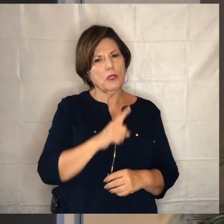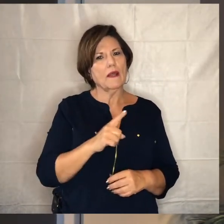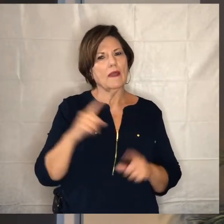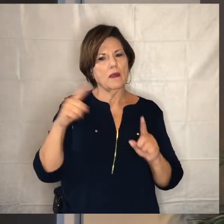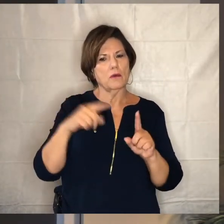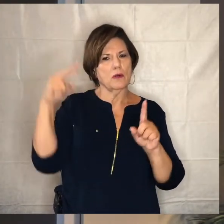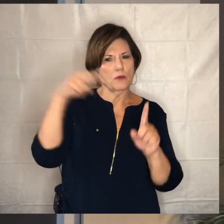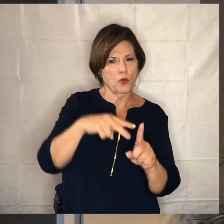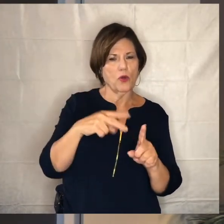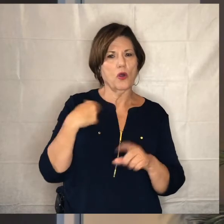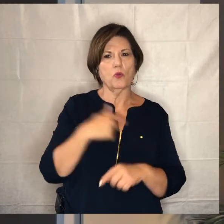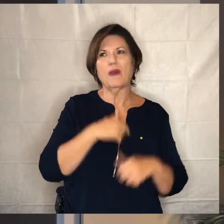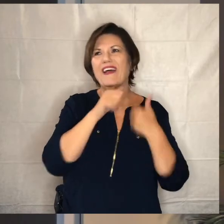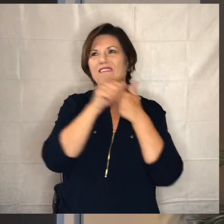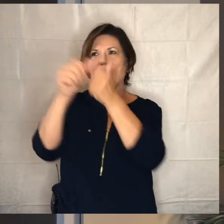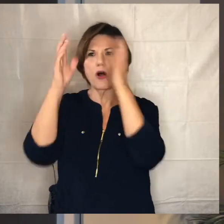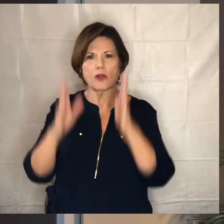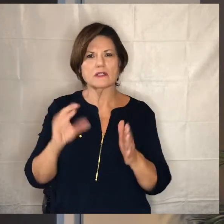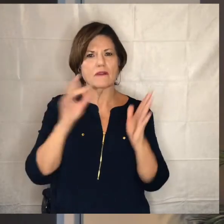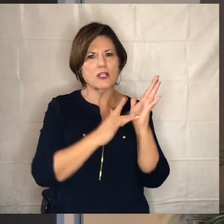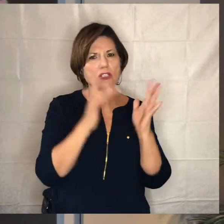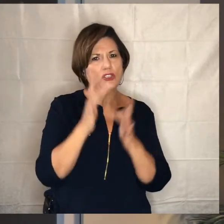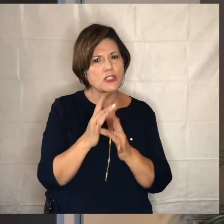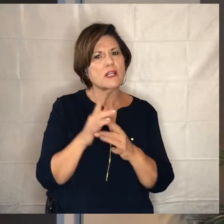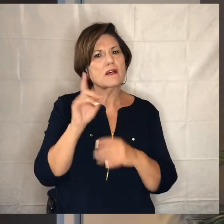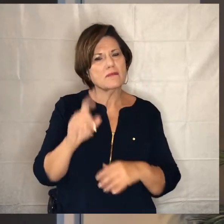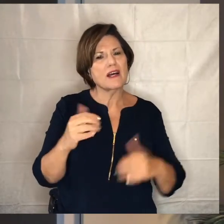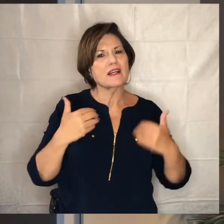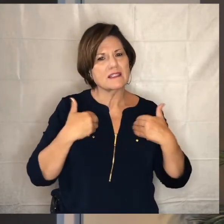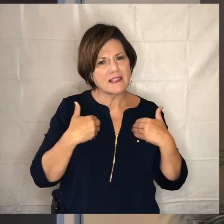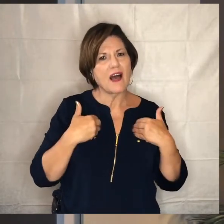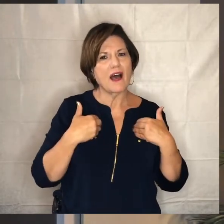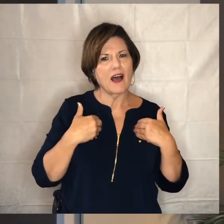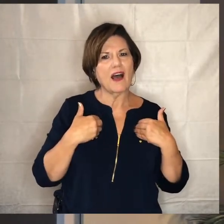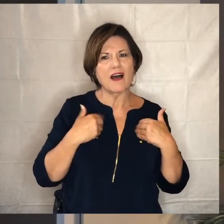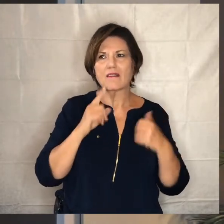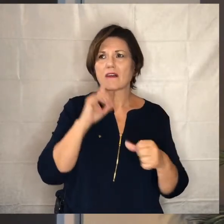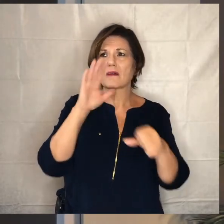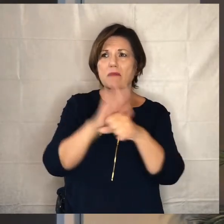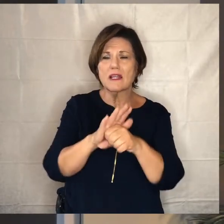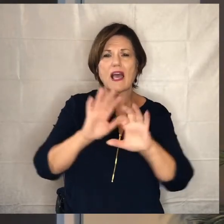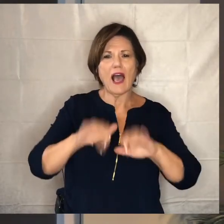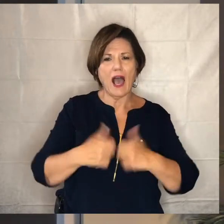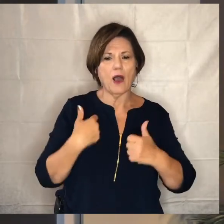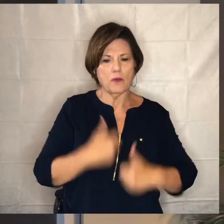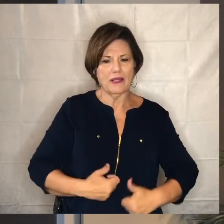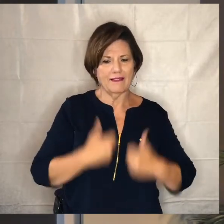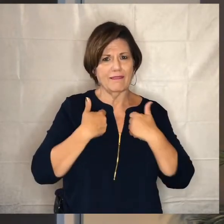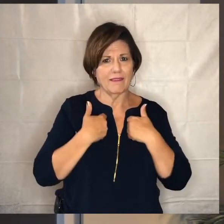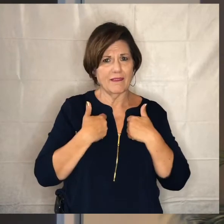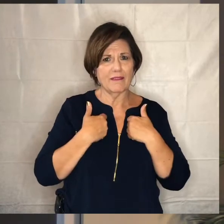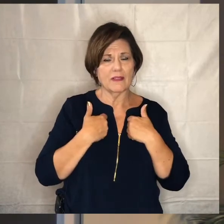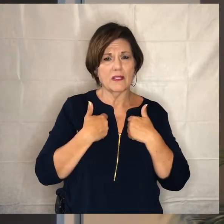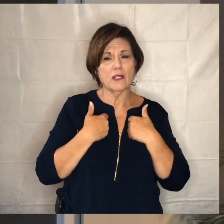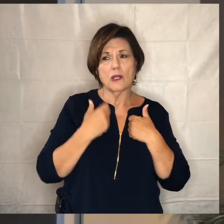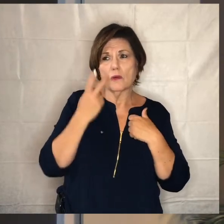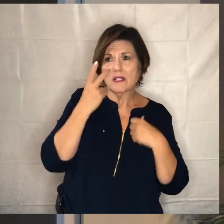that we as followers of jesus need to have about all the way that we live our lives frankly how do we start to see the work of the church